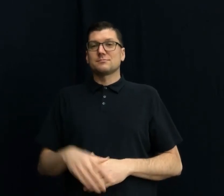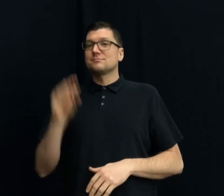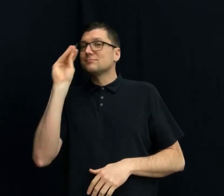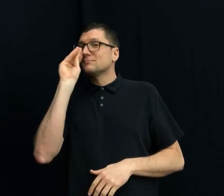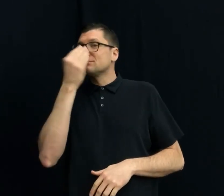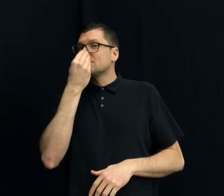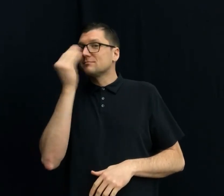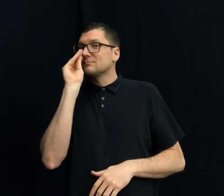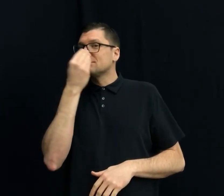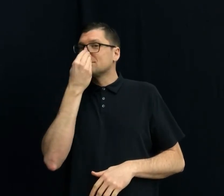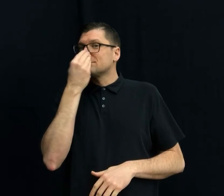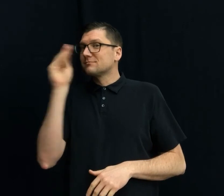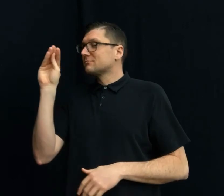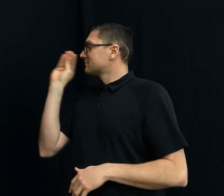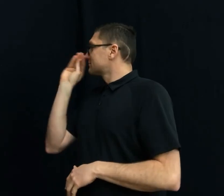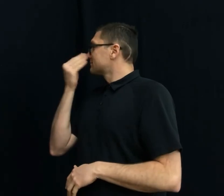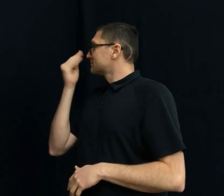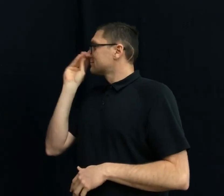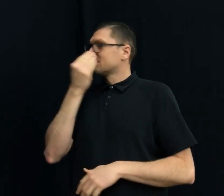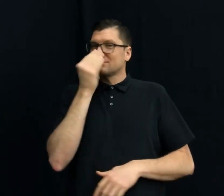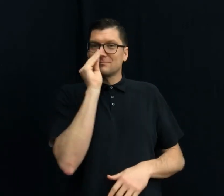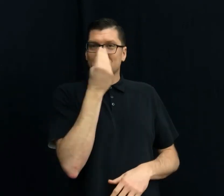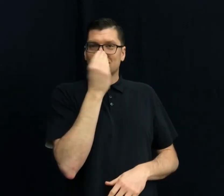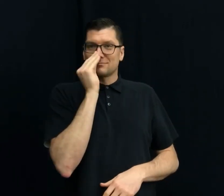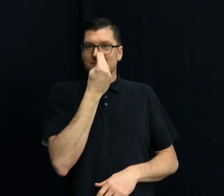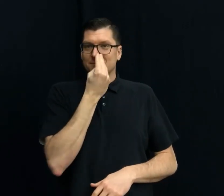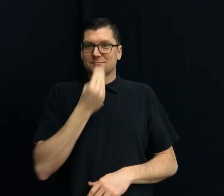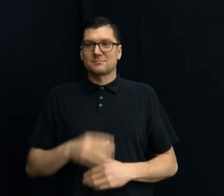FLORAL (flower)